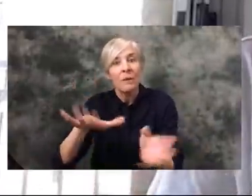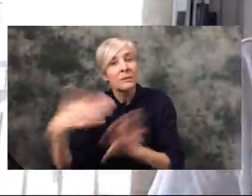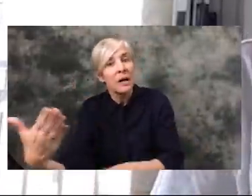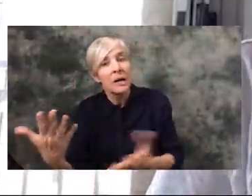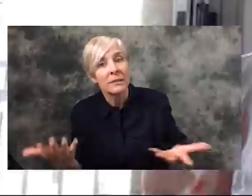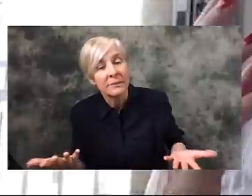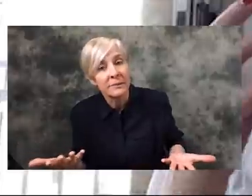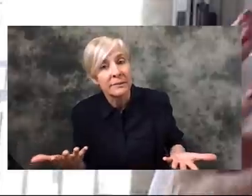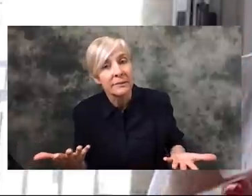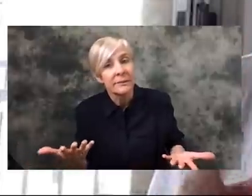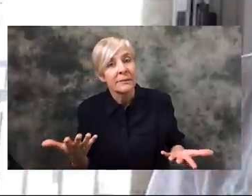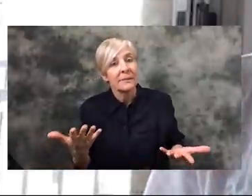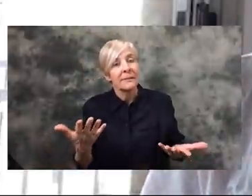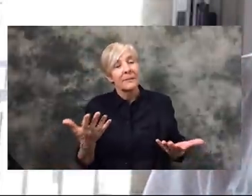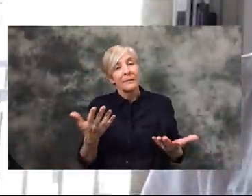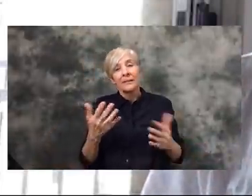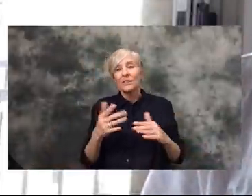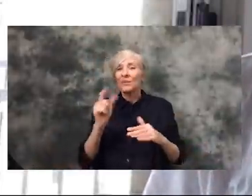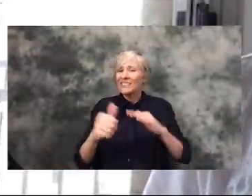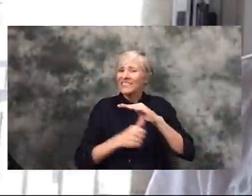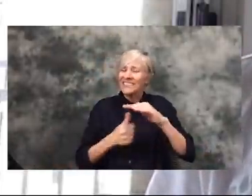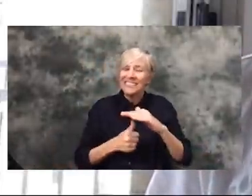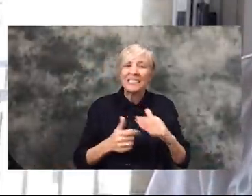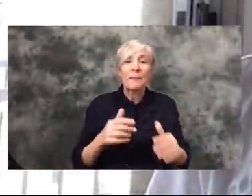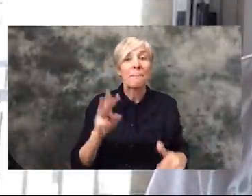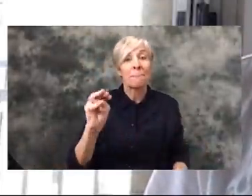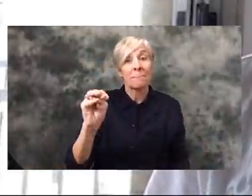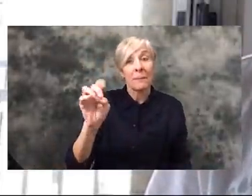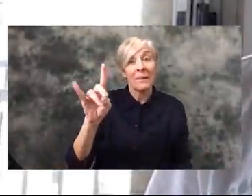In terms of the media - the media in this situation, where it's